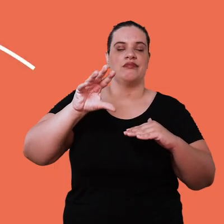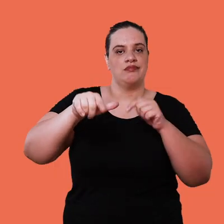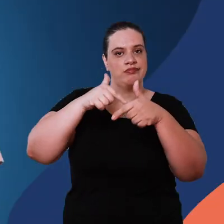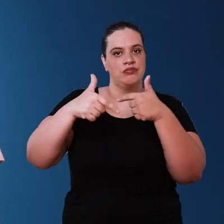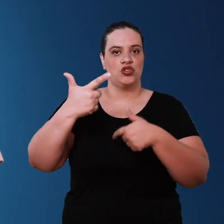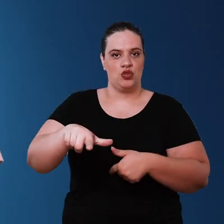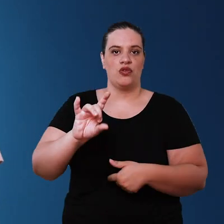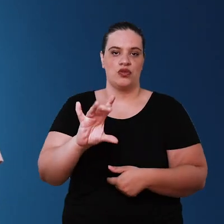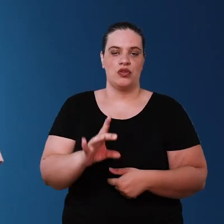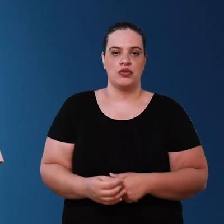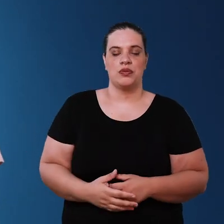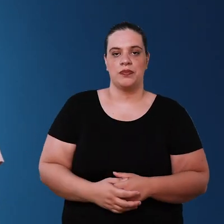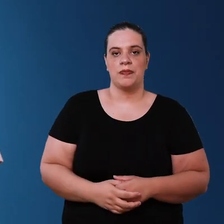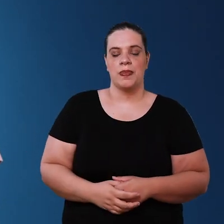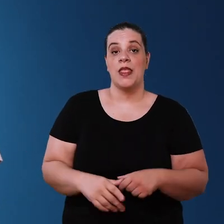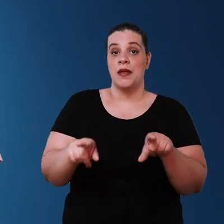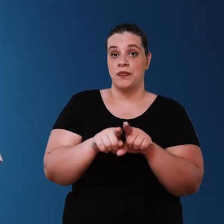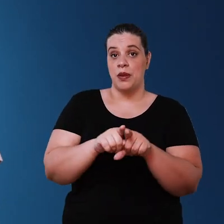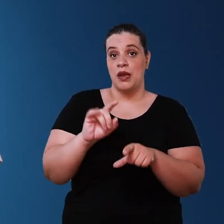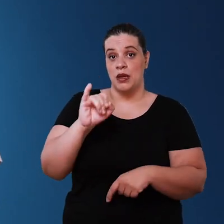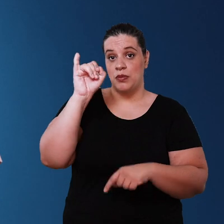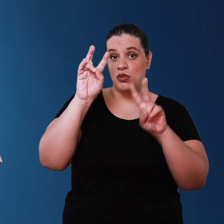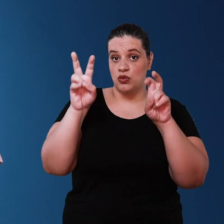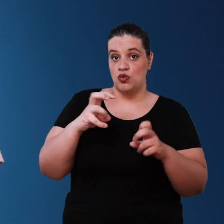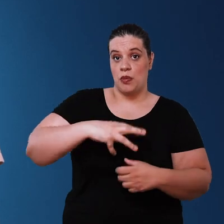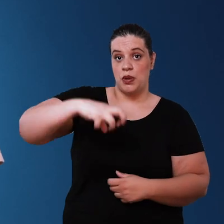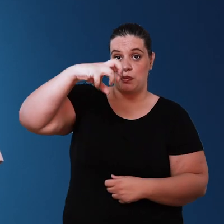another important detail when we talk about pumping water from the cistern is the